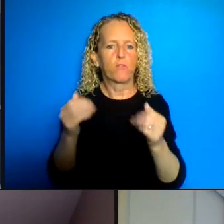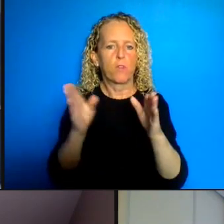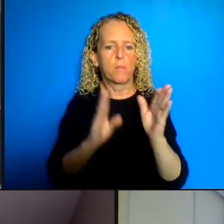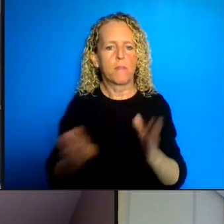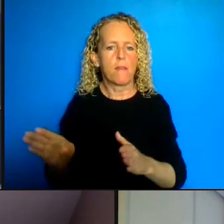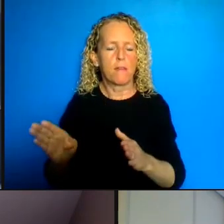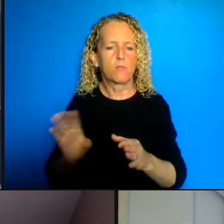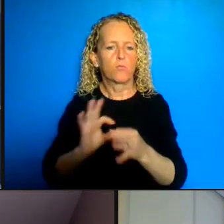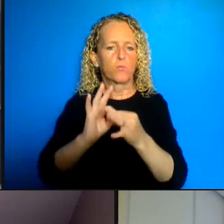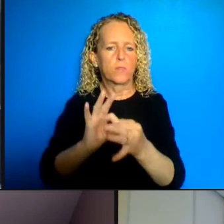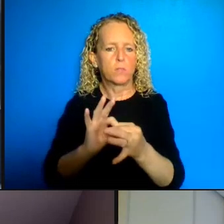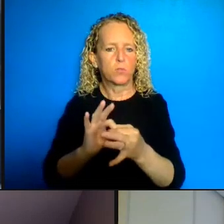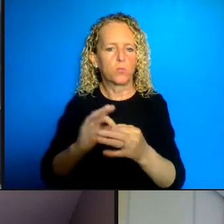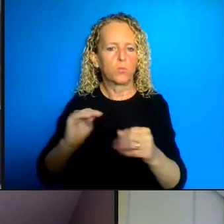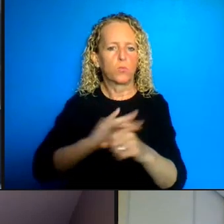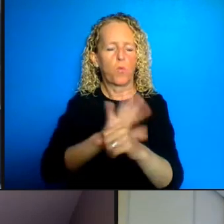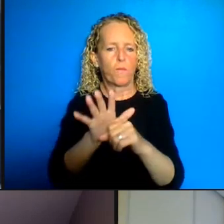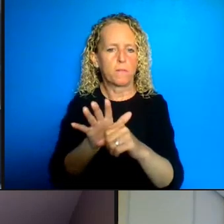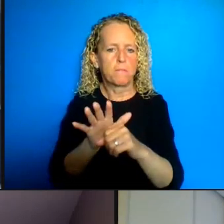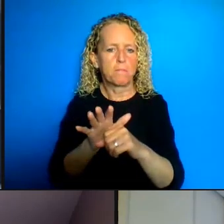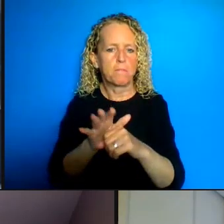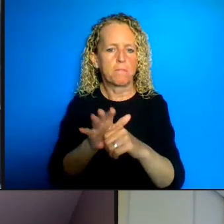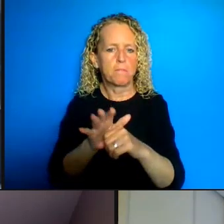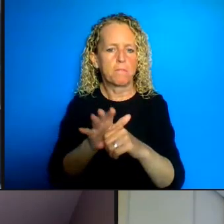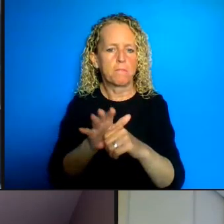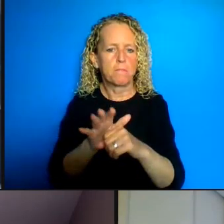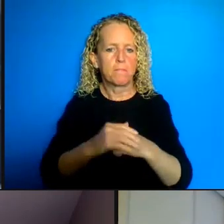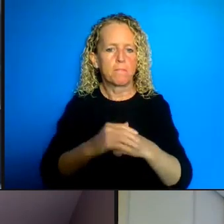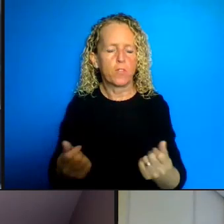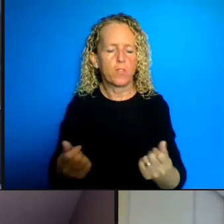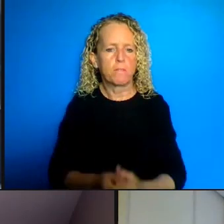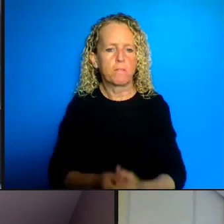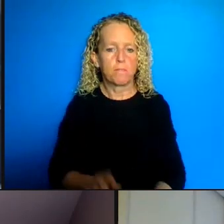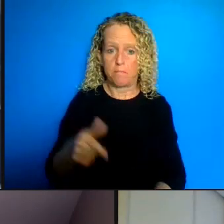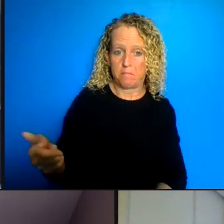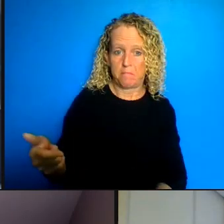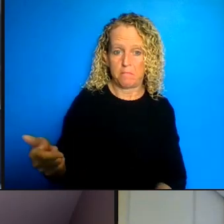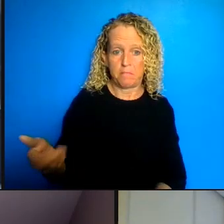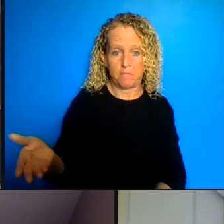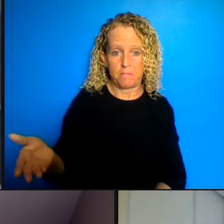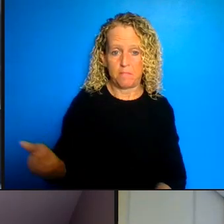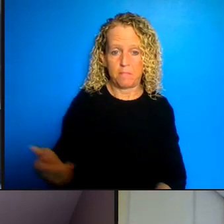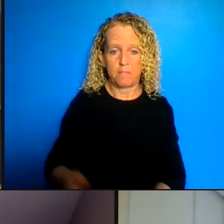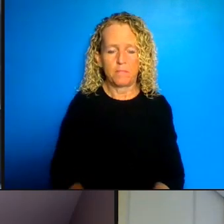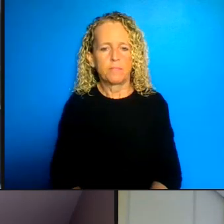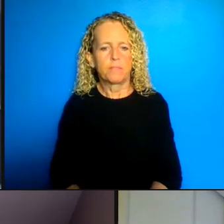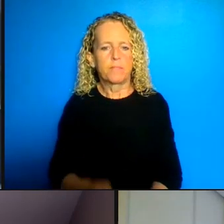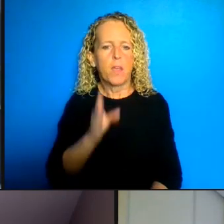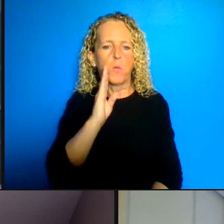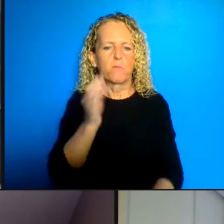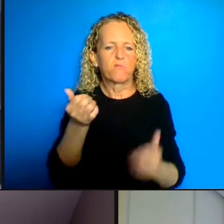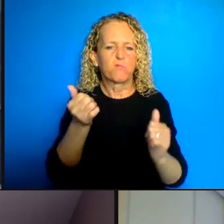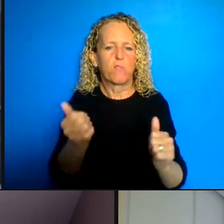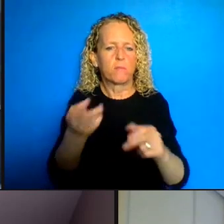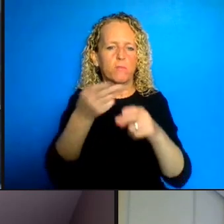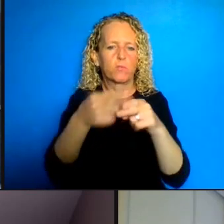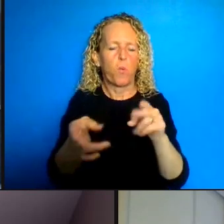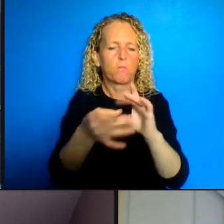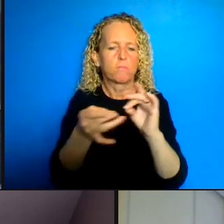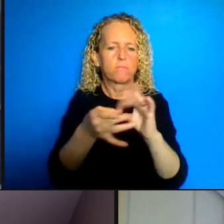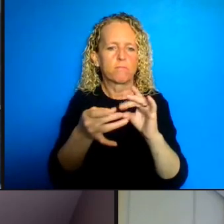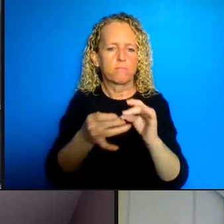Adelind you go ahead. Okay I'll try to be quick just you know I think they're